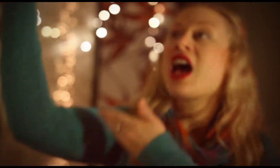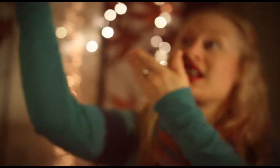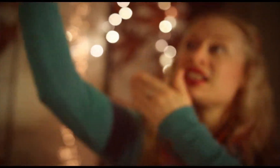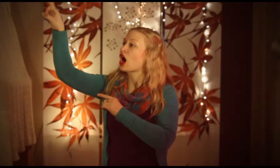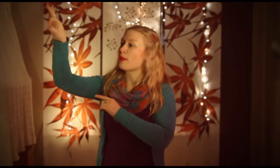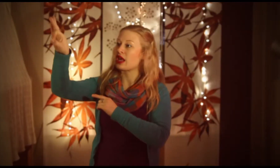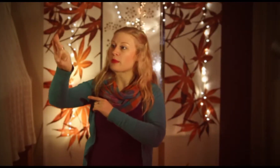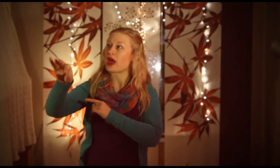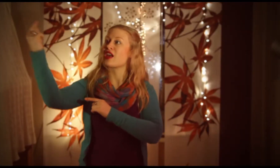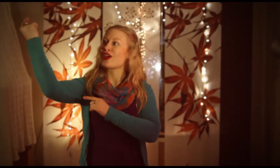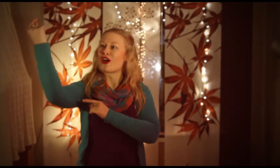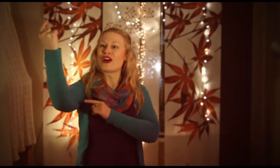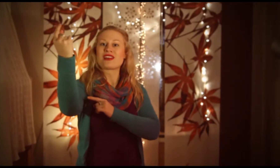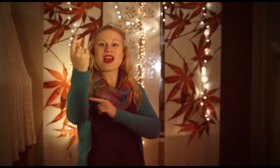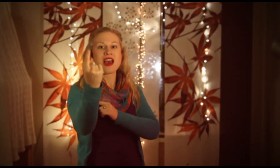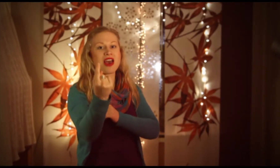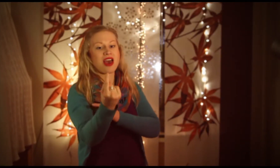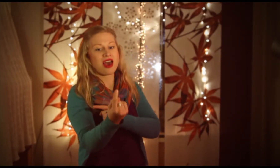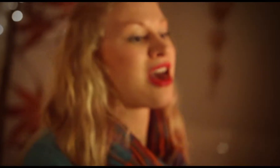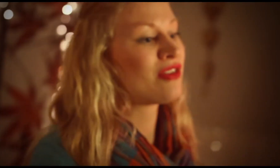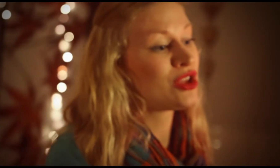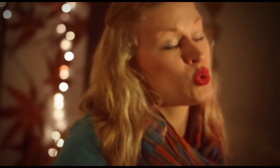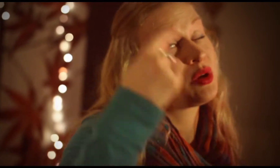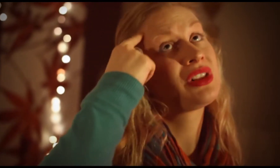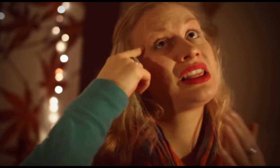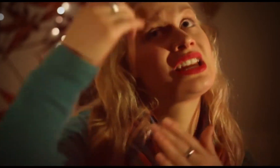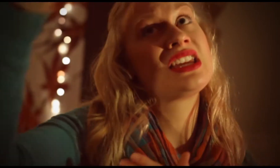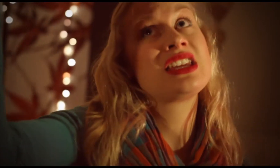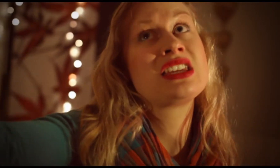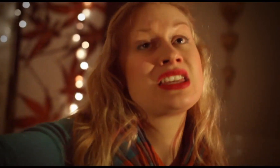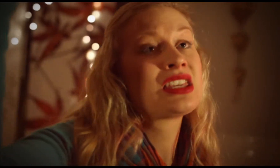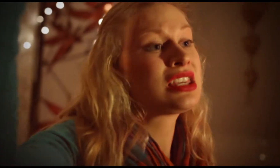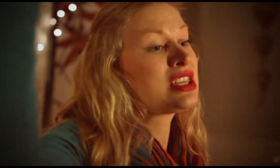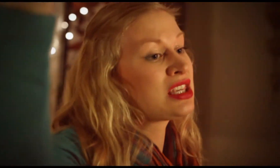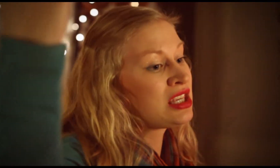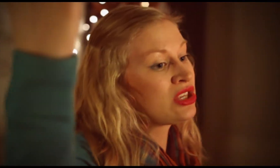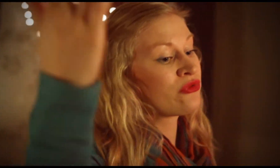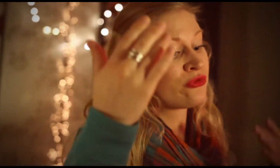and He's coming back again, we believe.